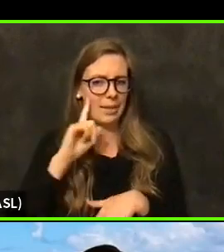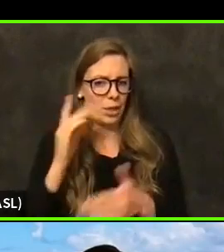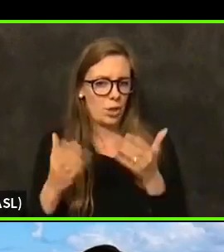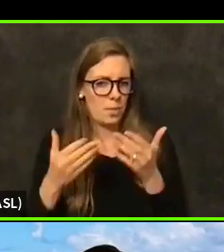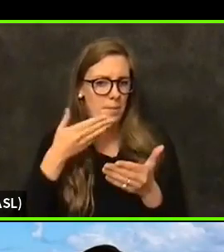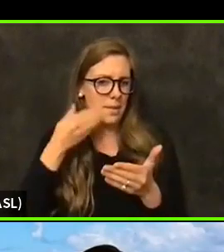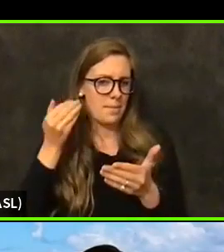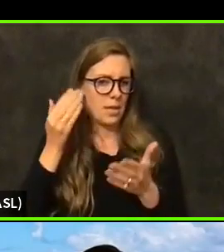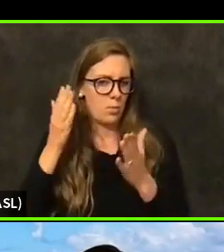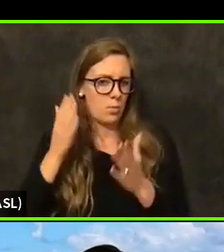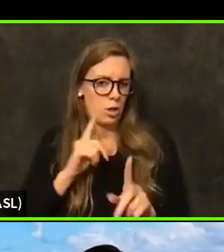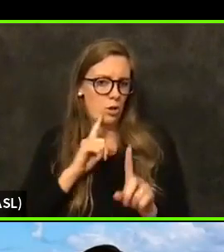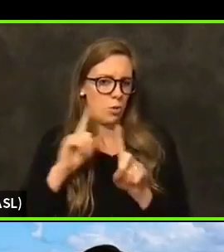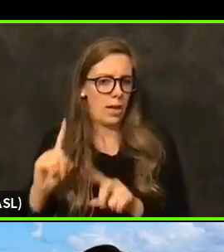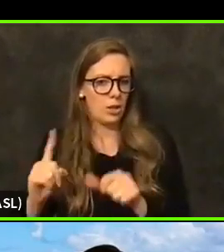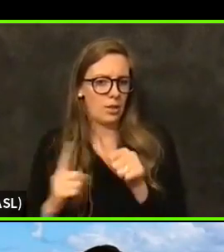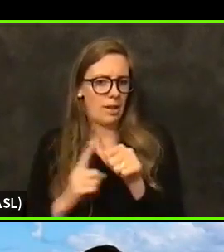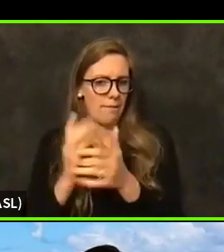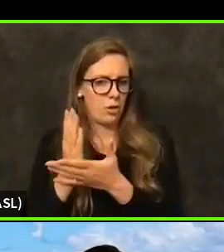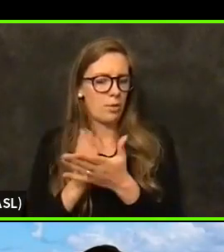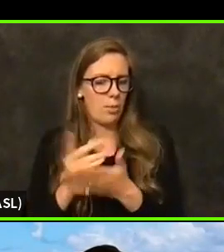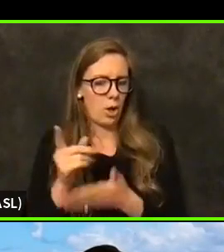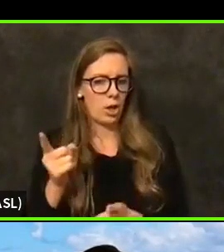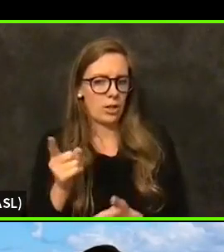that, at least of where the infections are coming from.